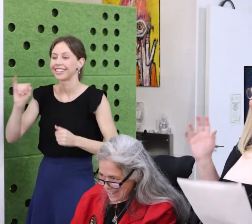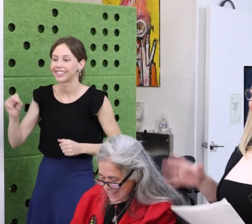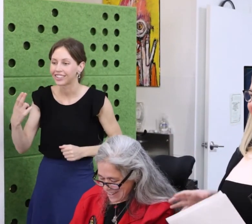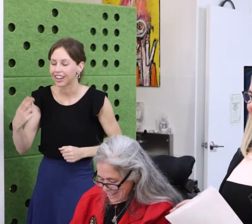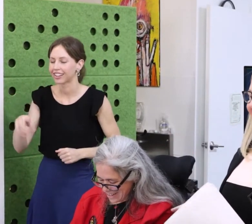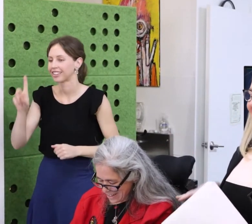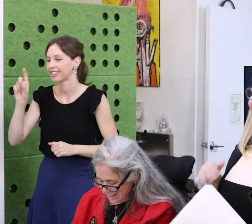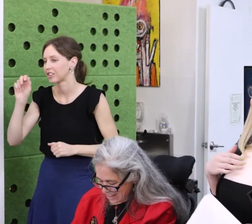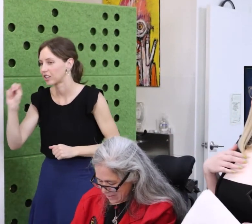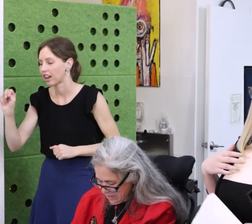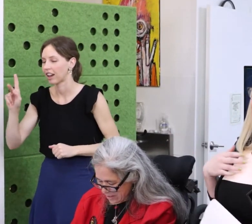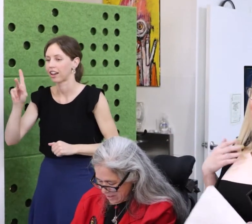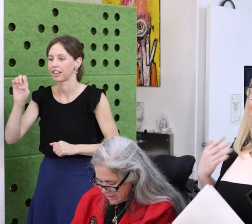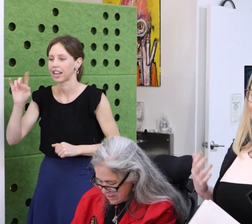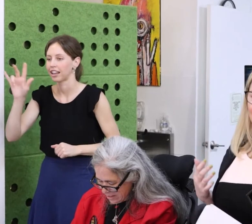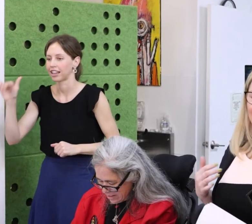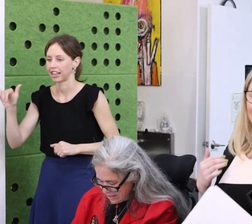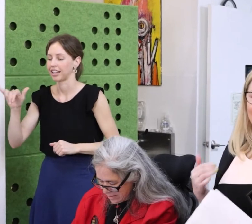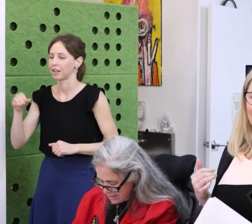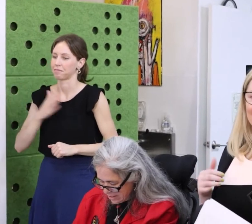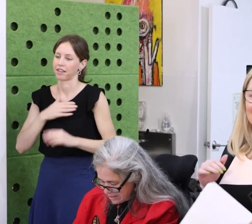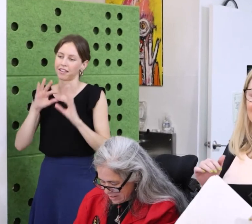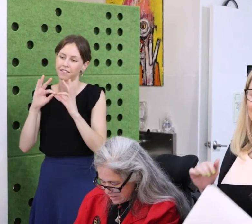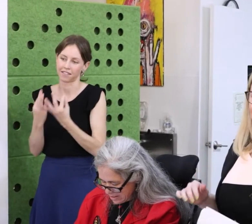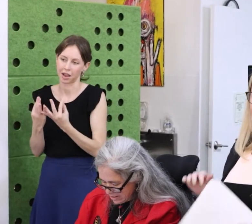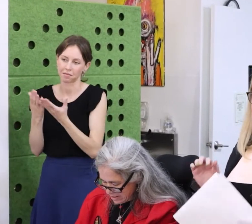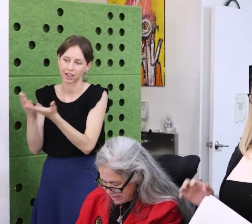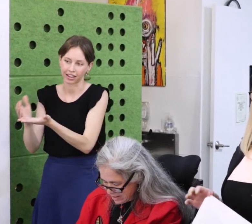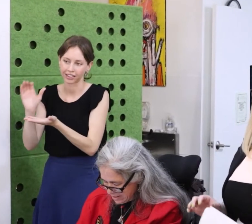dedication, and advocacy skills, I’m honored to present the